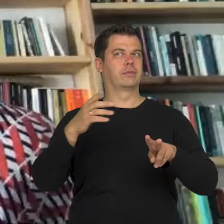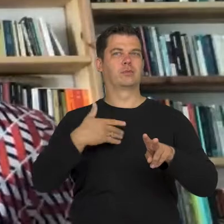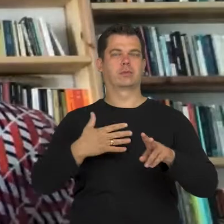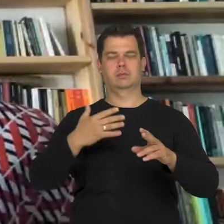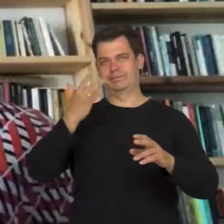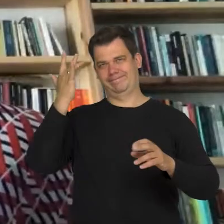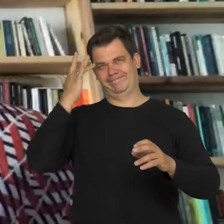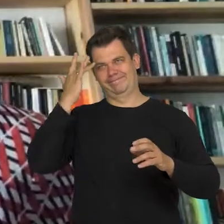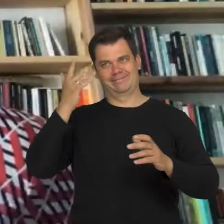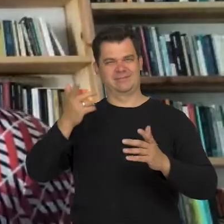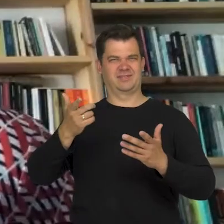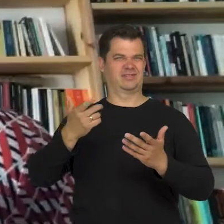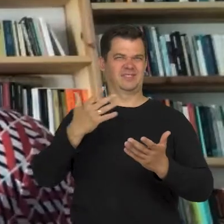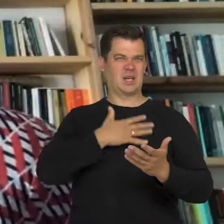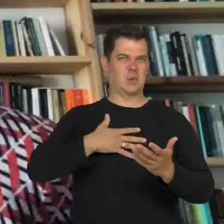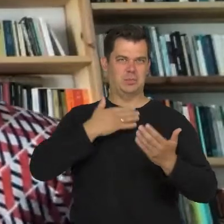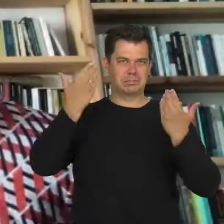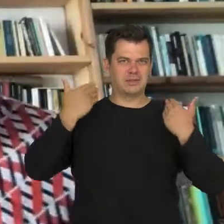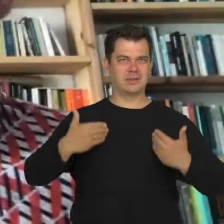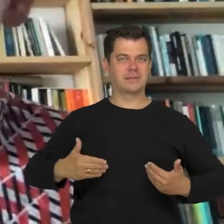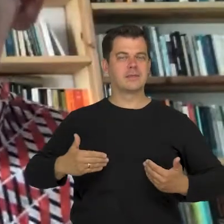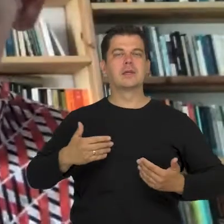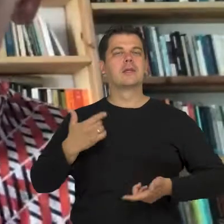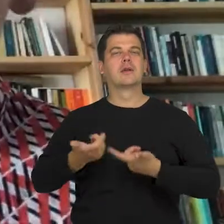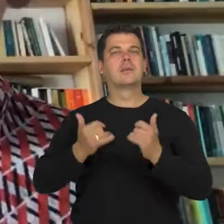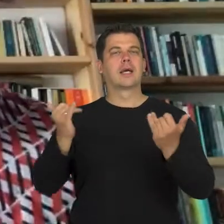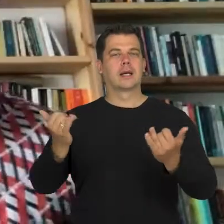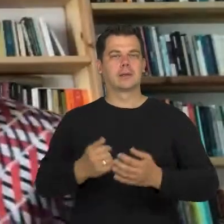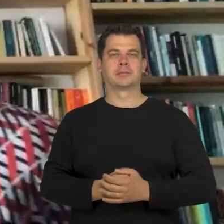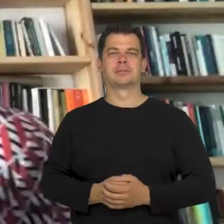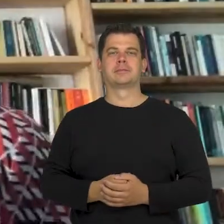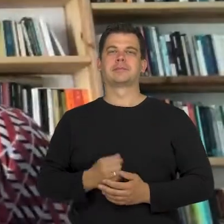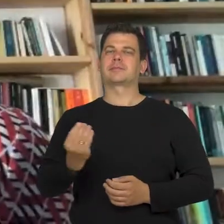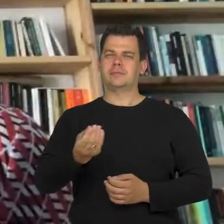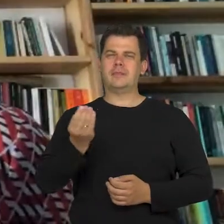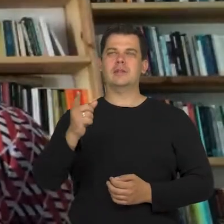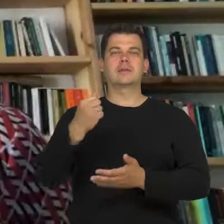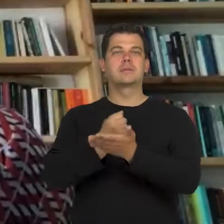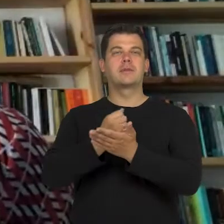What to do in such cases? While we are talking about the rejected images